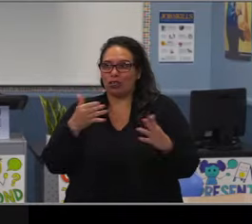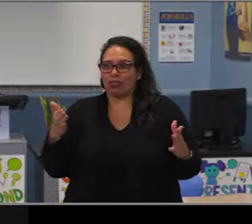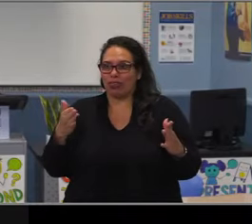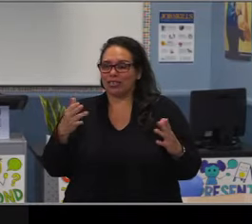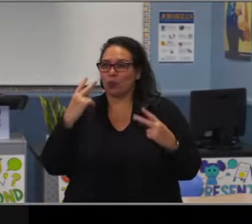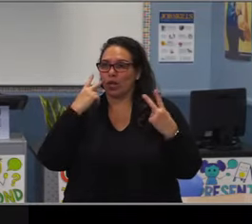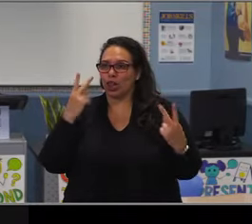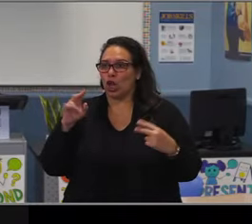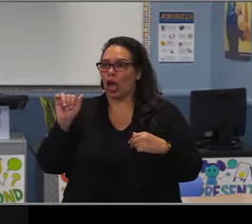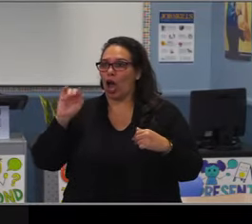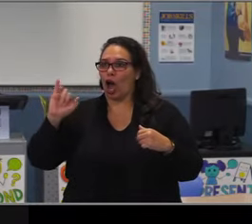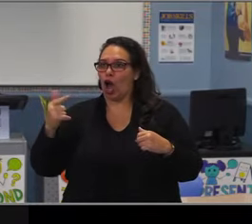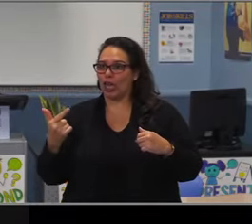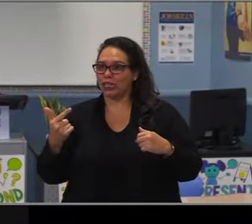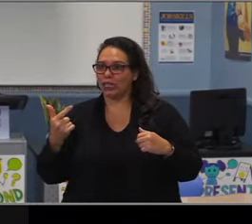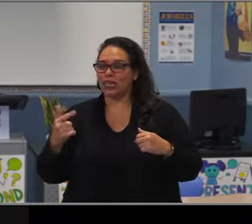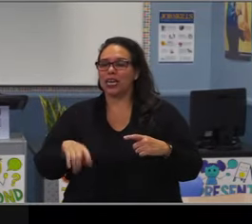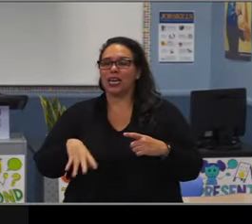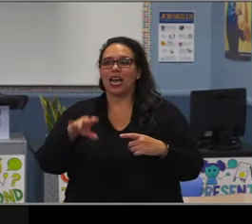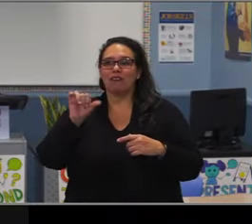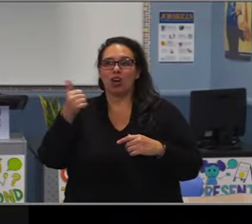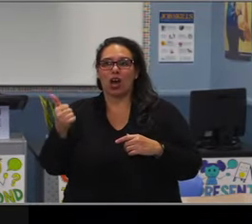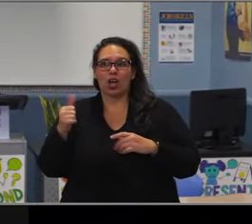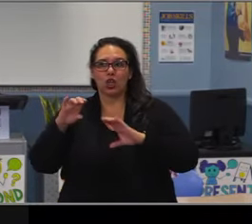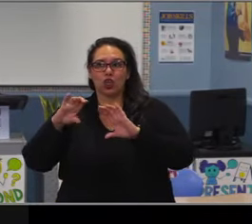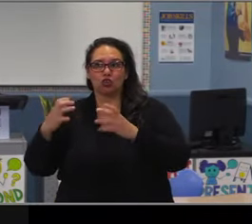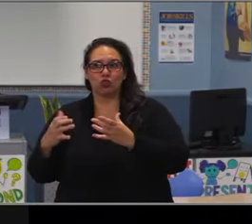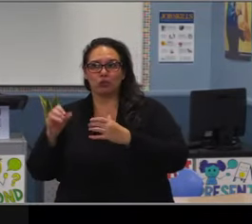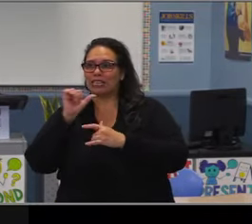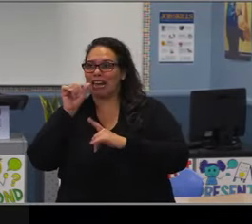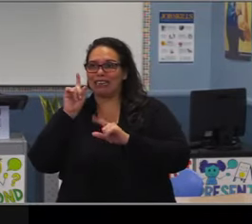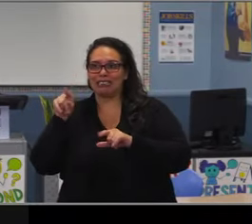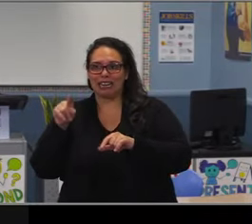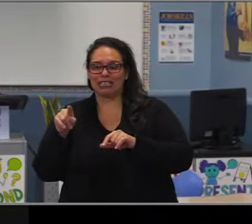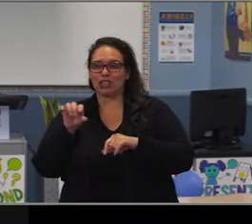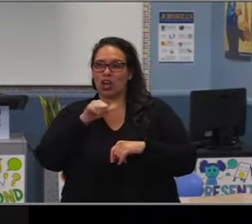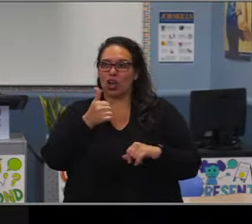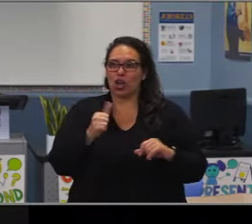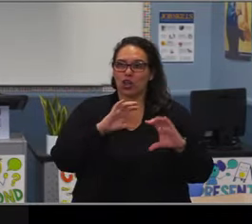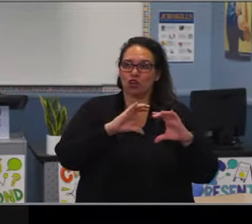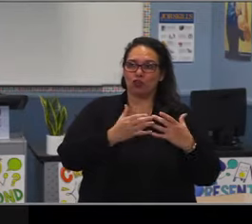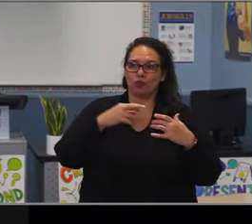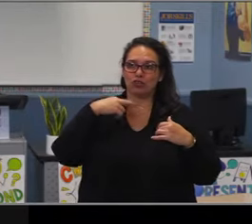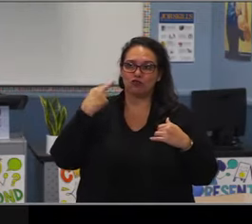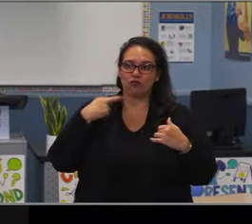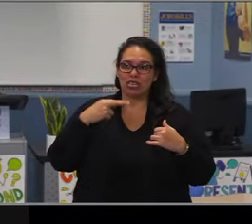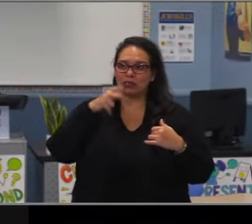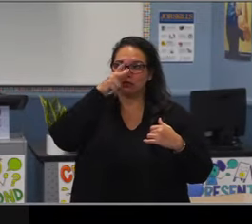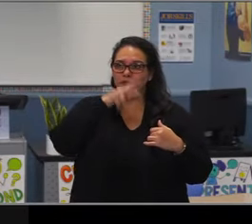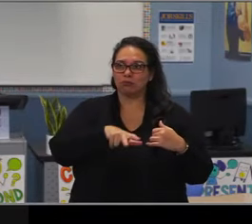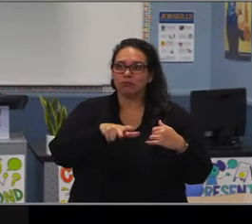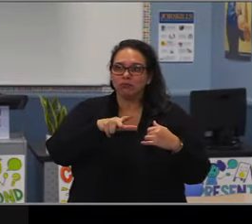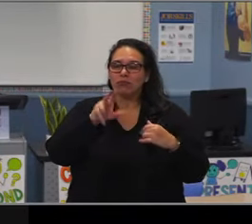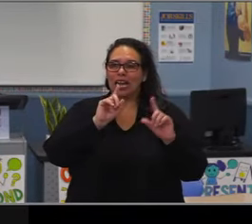in terms of high school readiness. And again, since they're less likely to be suspended, it's not necessarily an area for huge follow